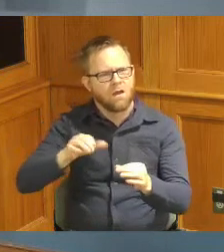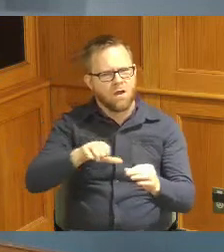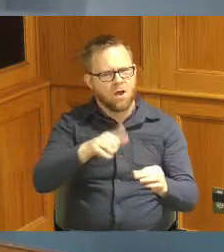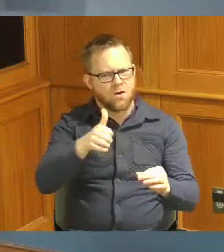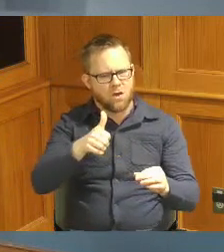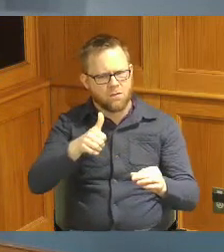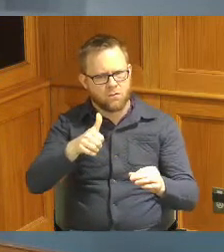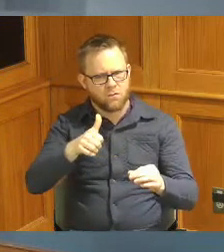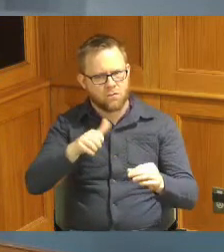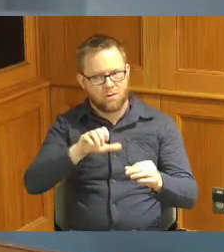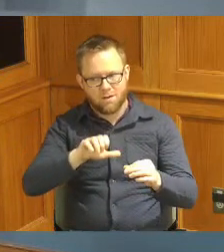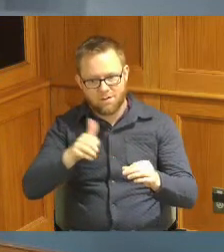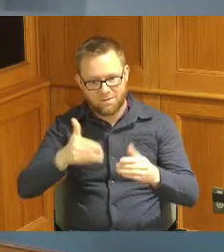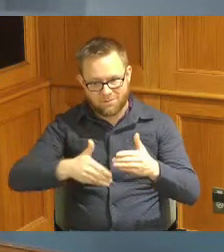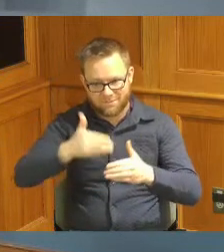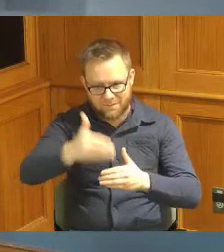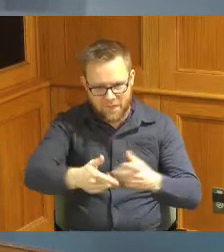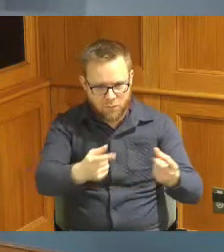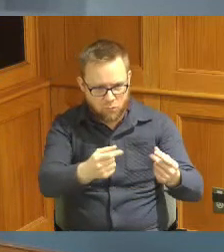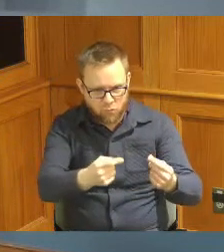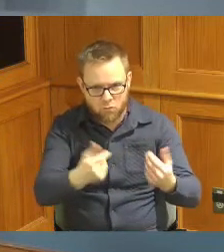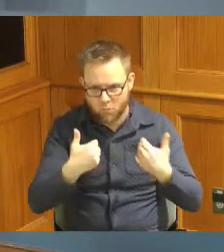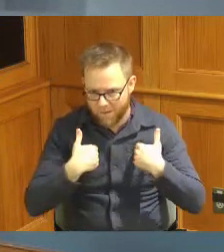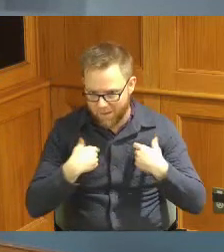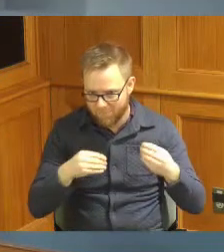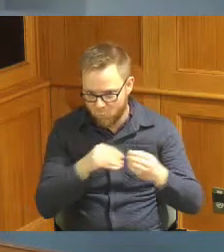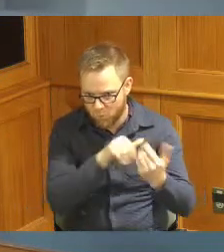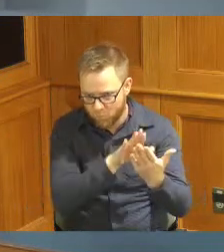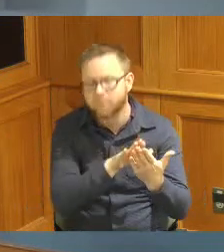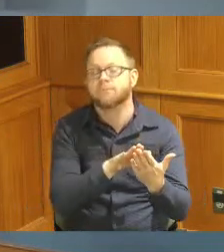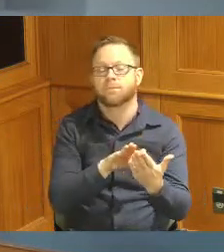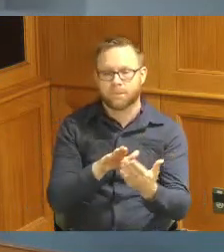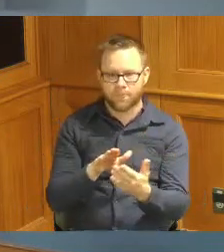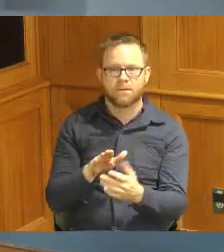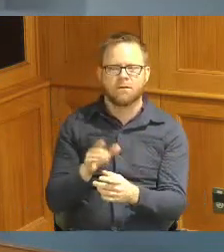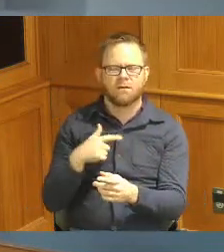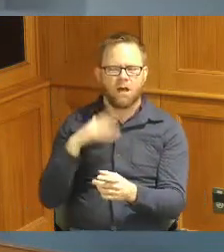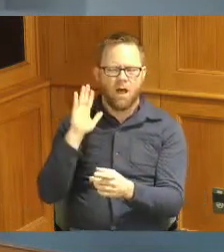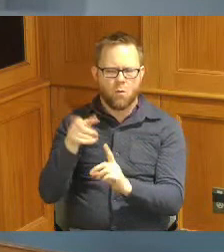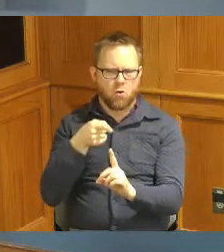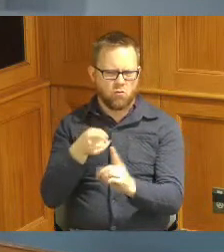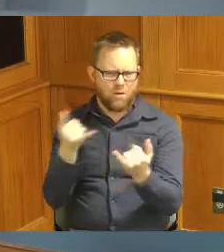that we're taking could you include that in your comments thank you I'll hit that right now Madam